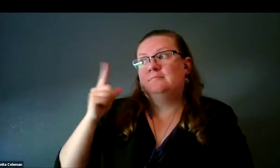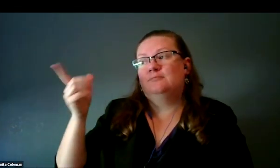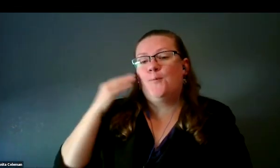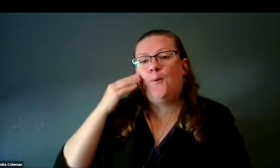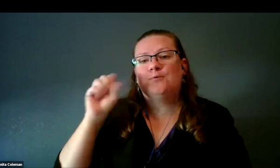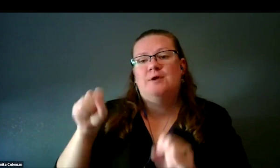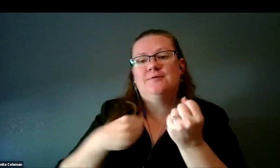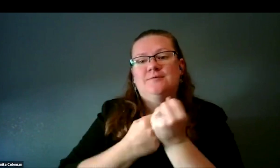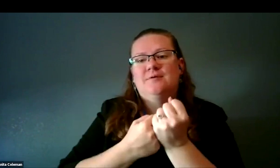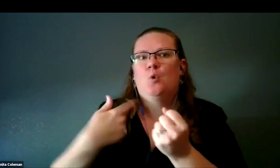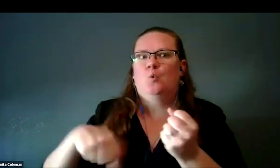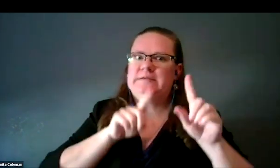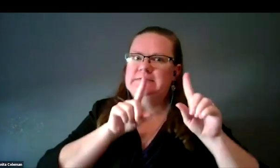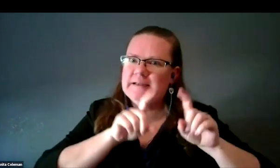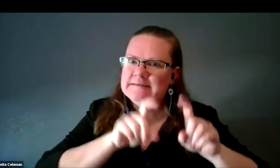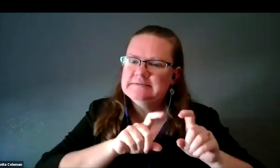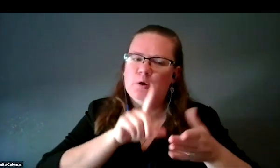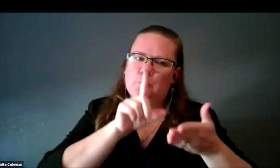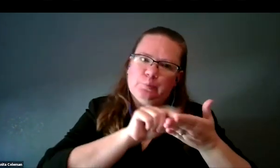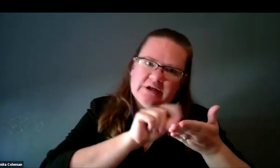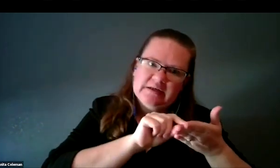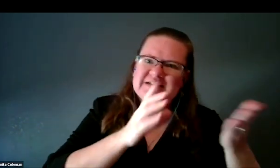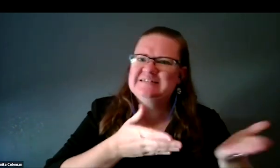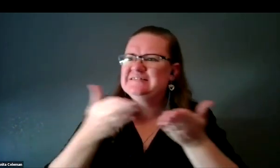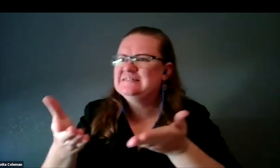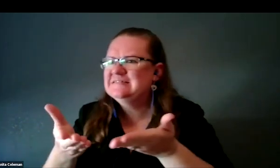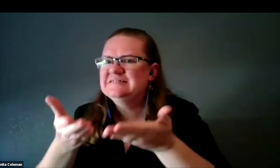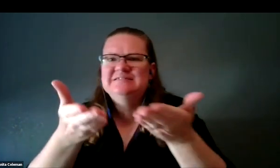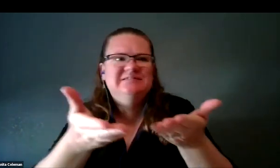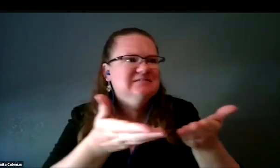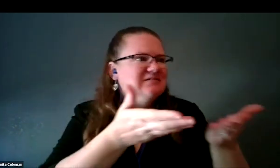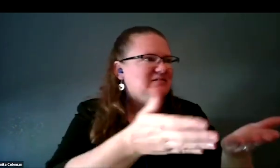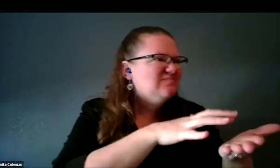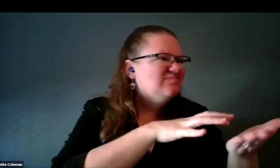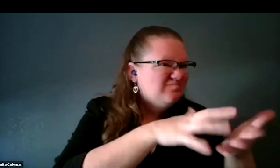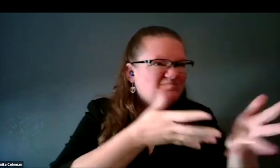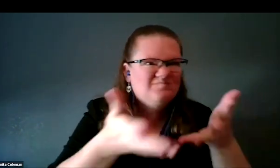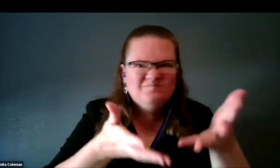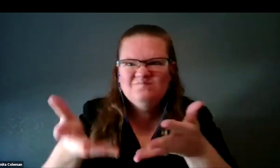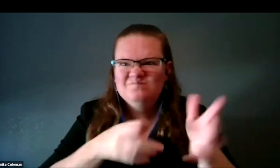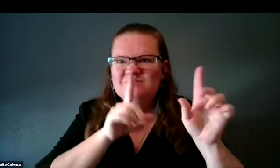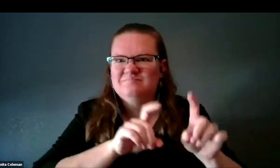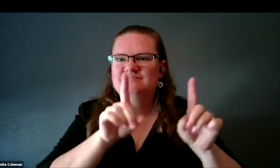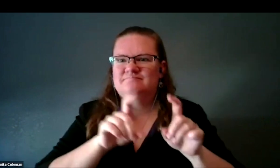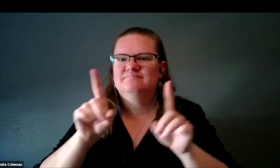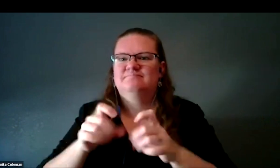of testing, trying different things, making new prints, taking it to various places to have people test the prints.